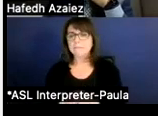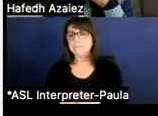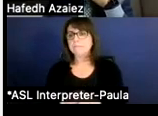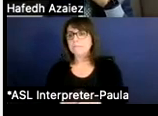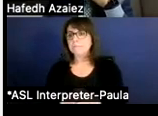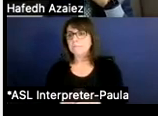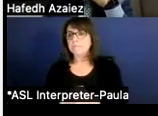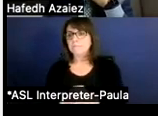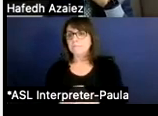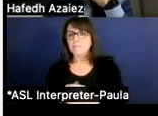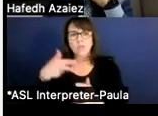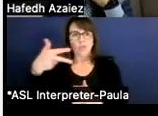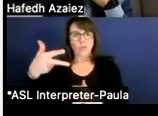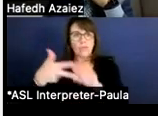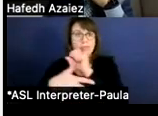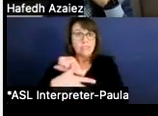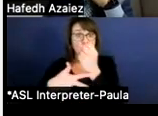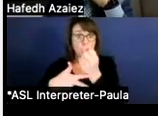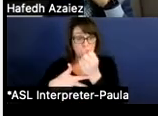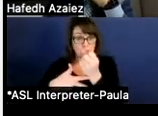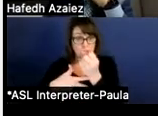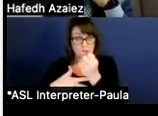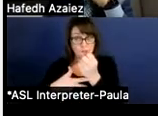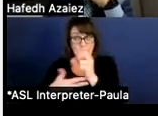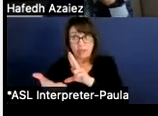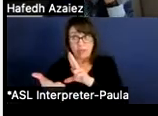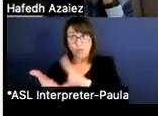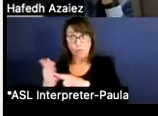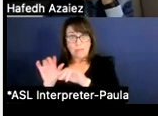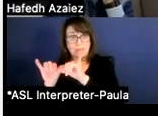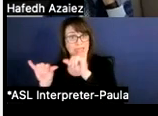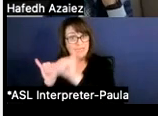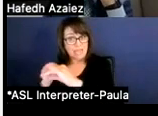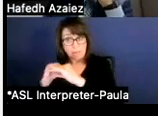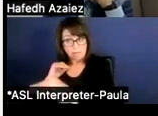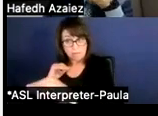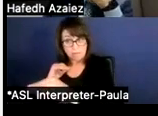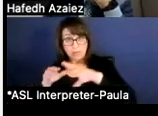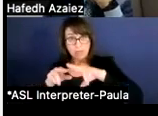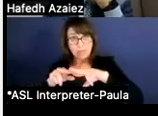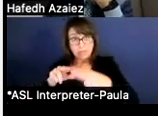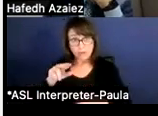I'm gonna show you three different scenarios with enrollment, one being flat, one with a decrease of 188 kids